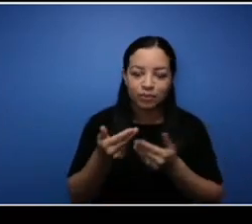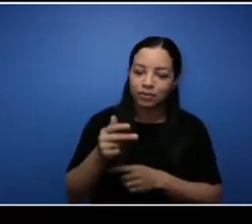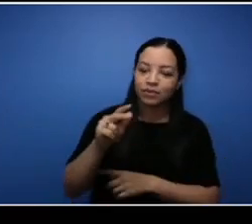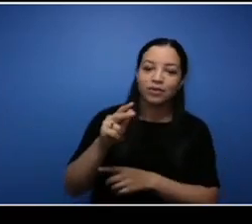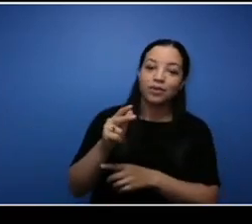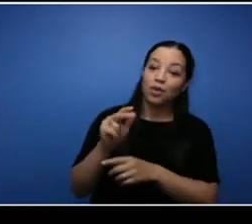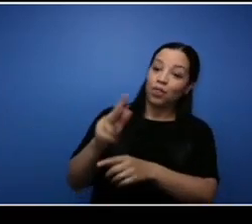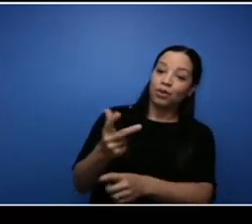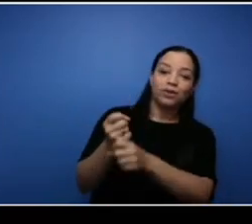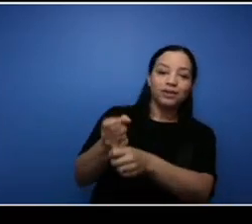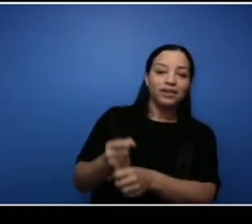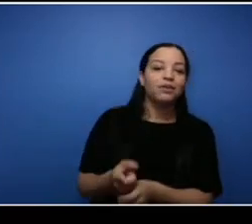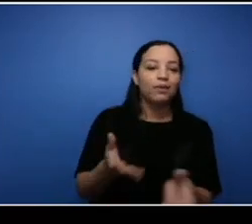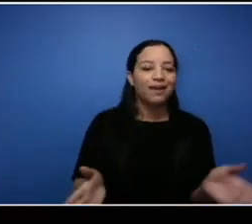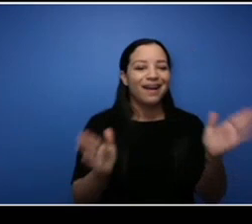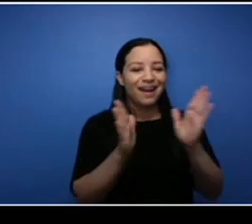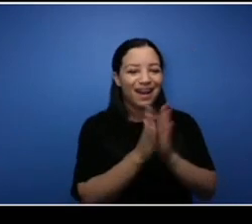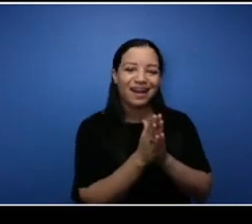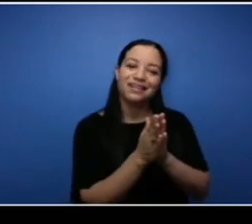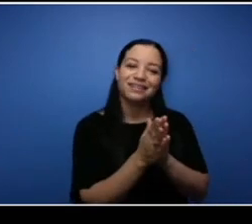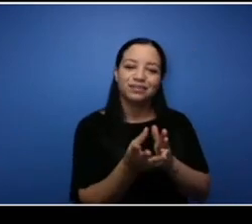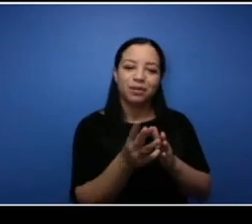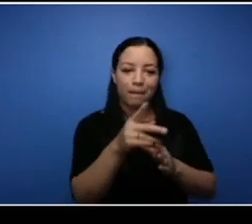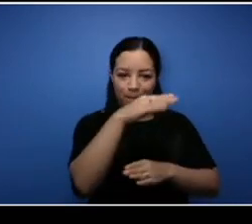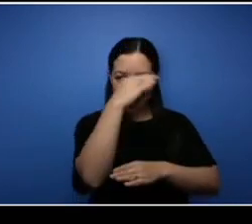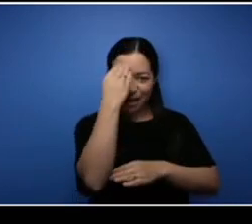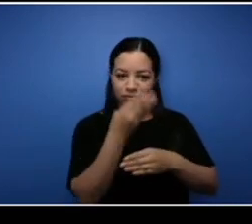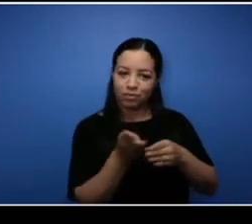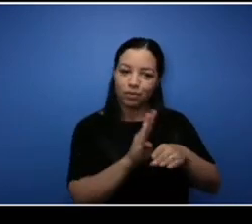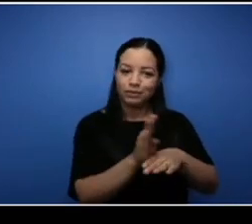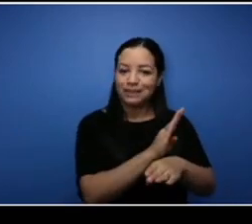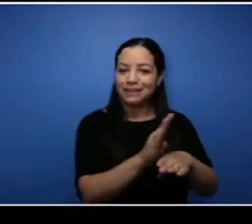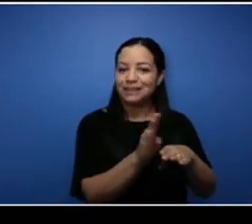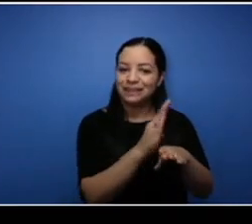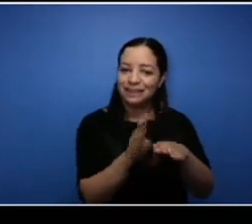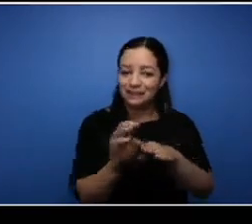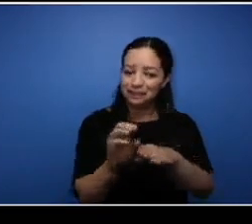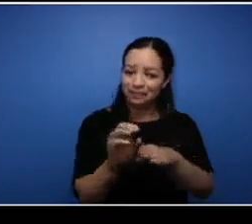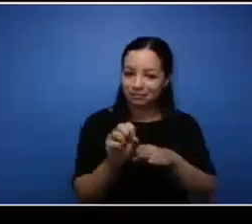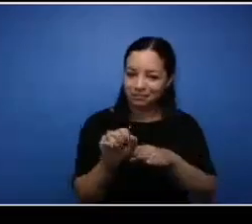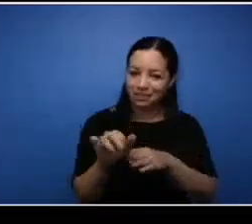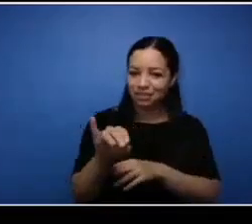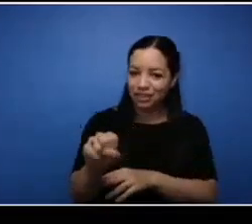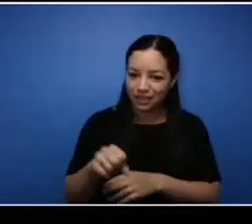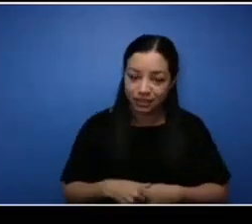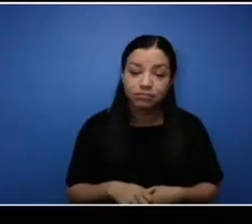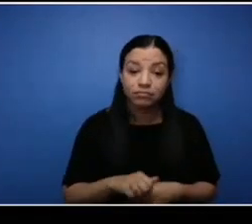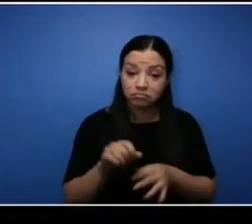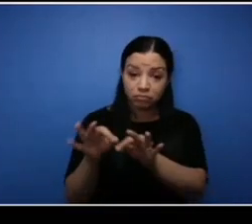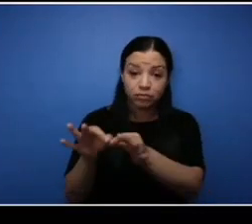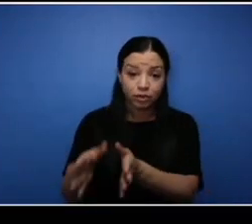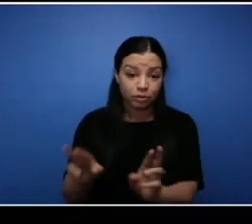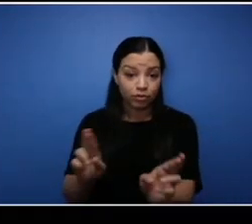series we have ASL interpretation and captions and subtitles. We will be asking questions,